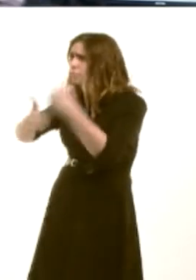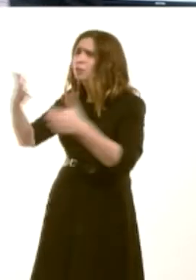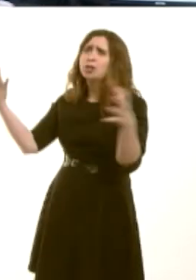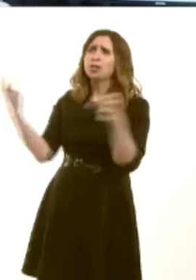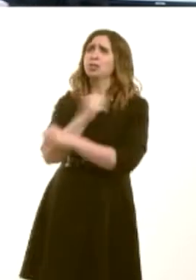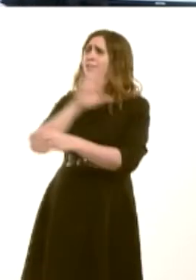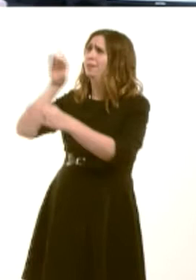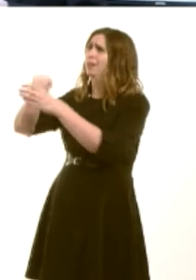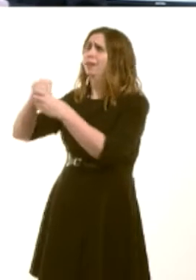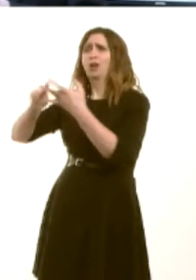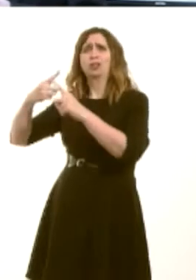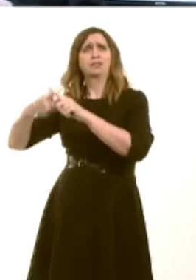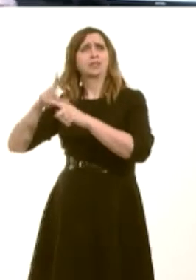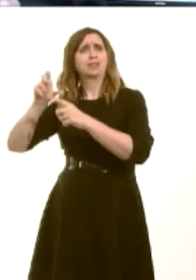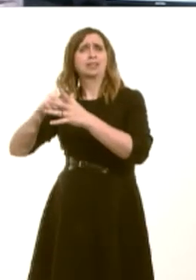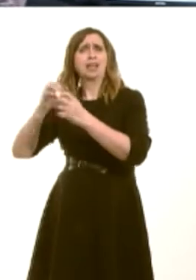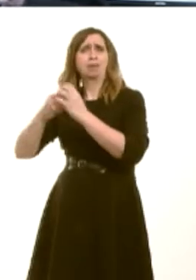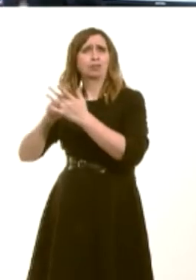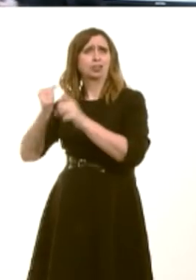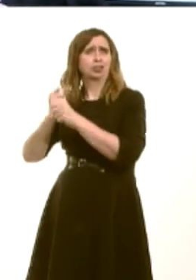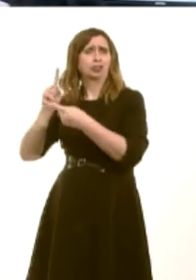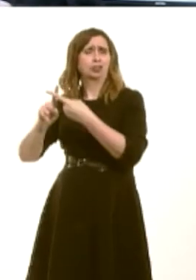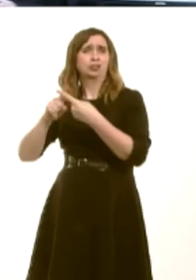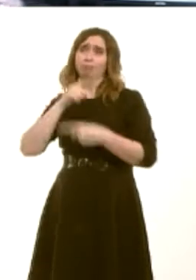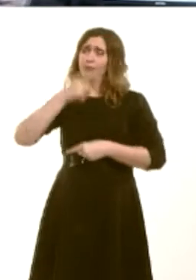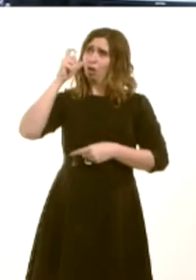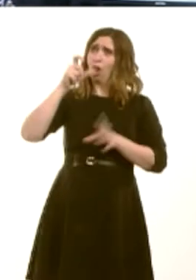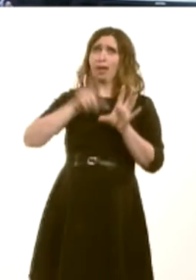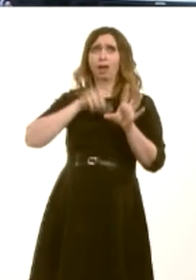particular role that colleges like Coleg y Cymoedd play in educational excellence in